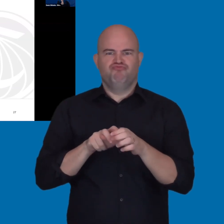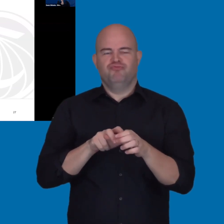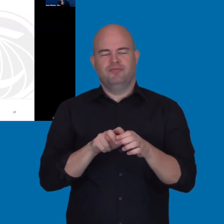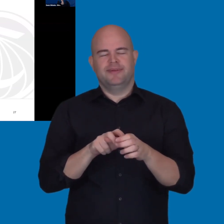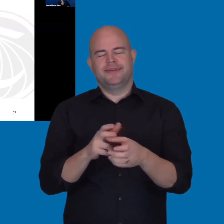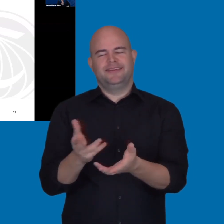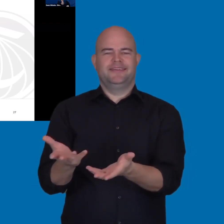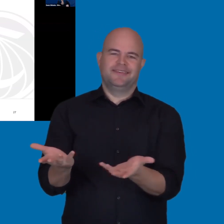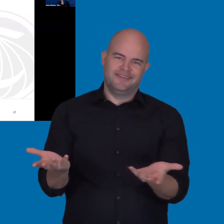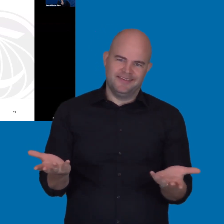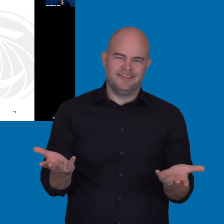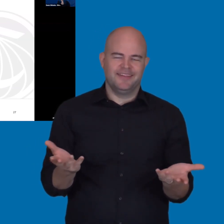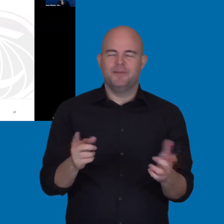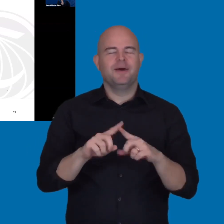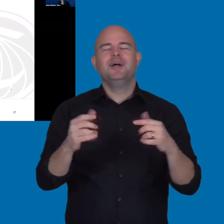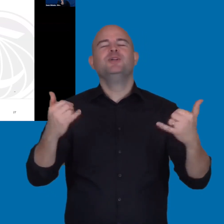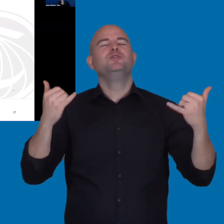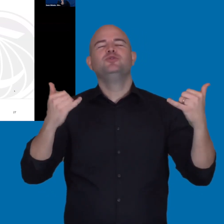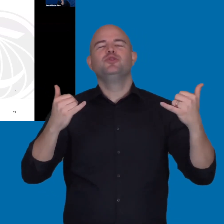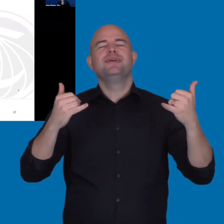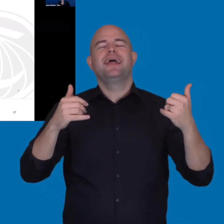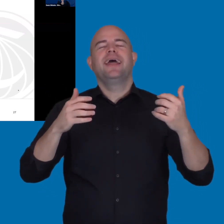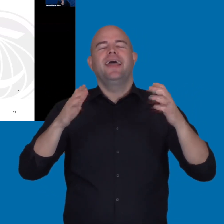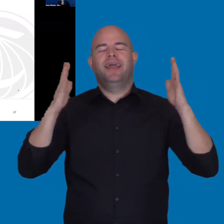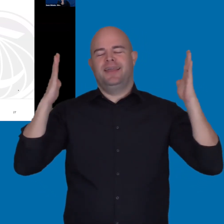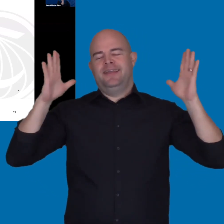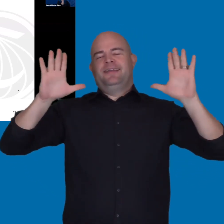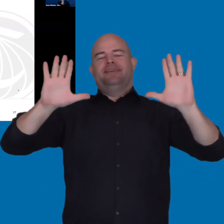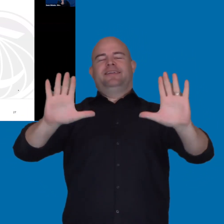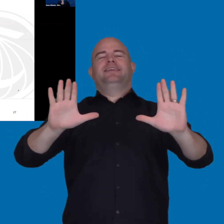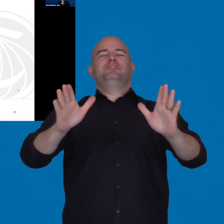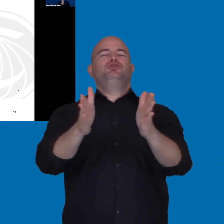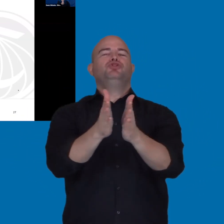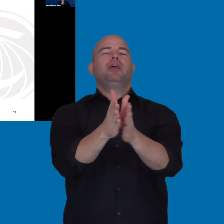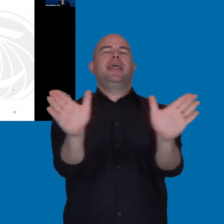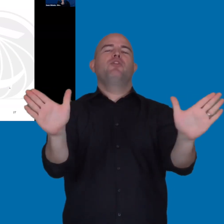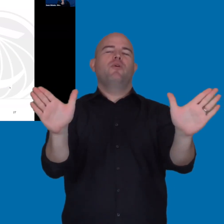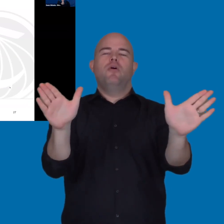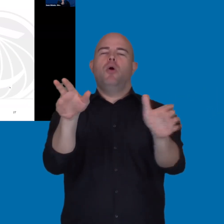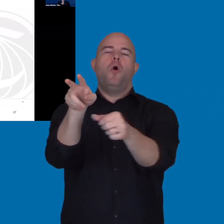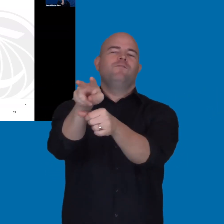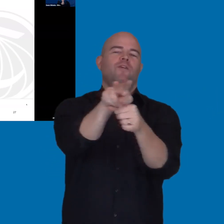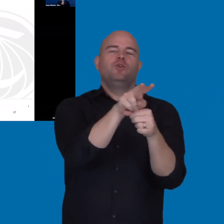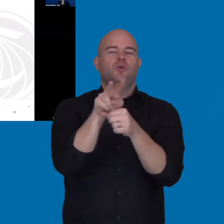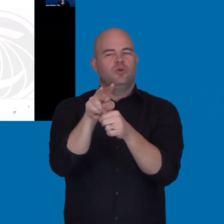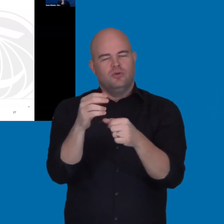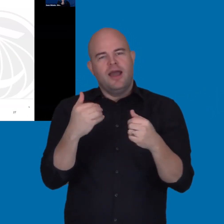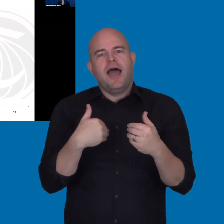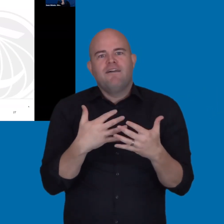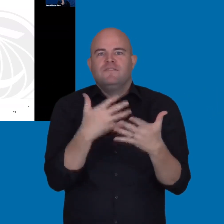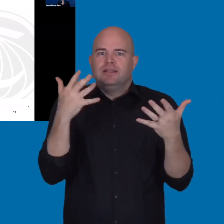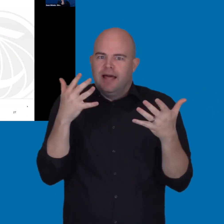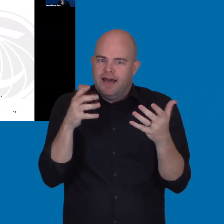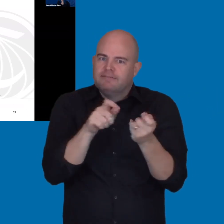But what we presented today was a general high-level overview.